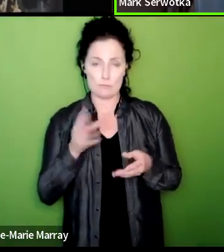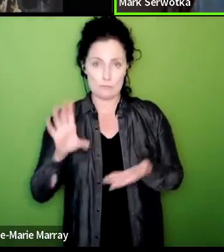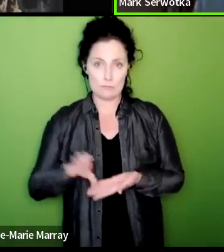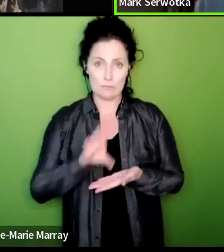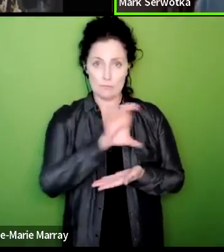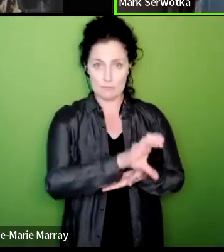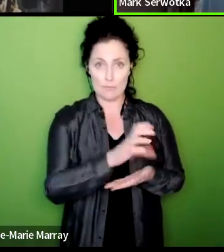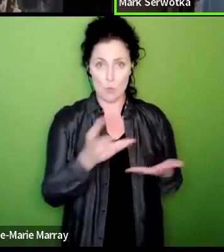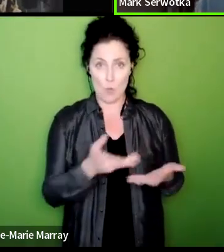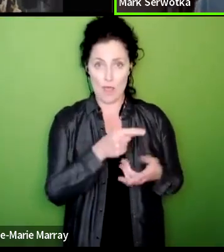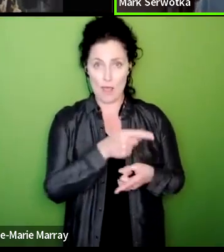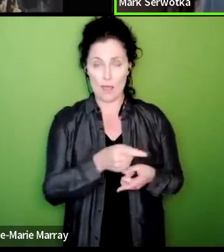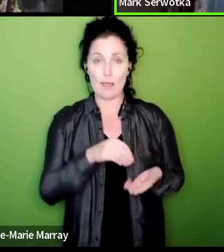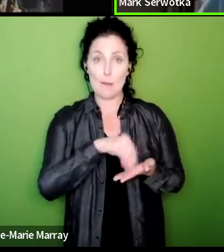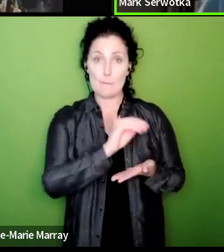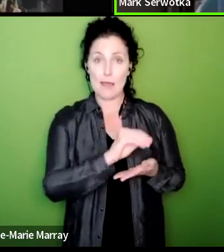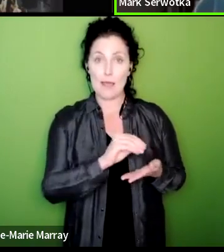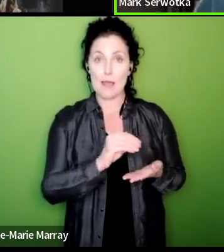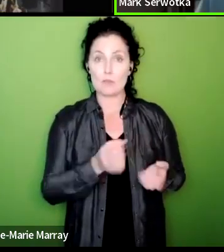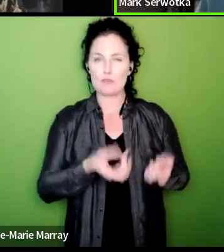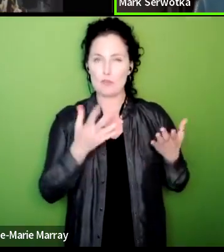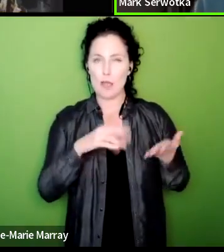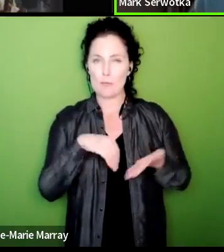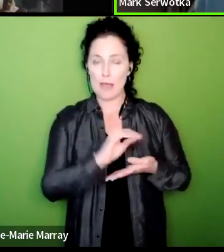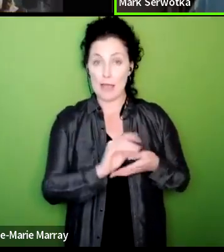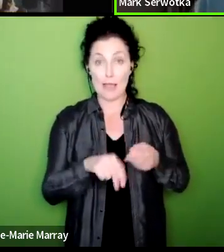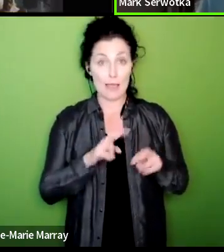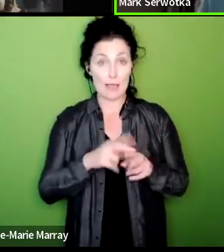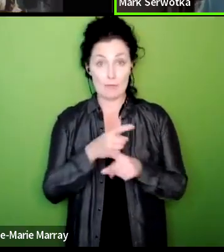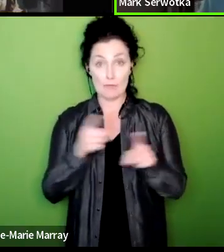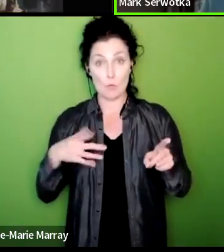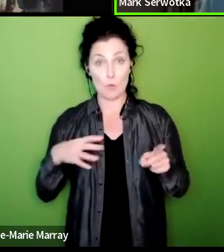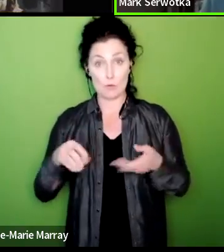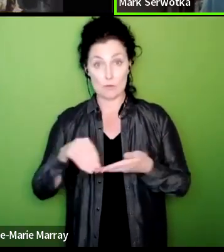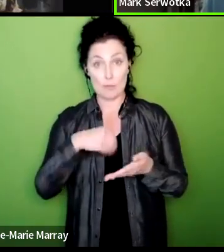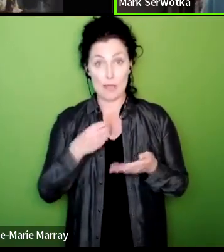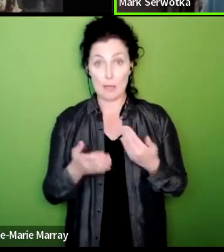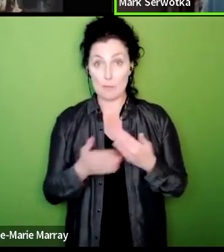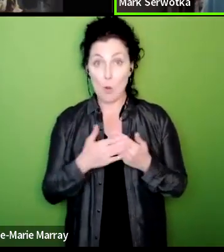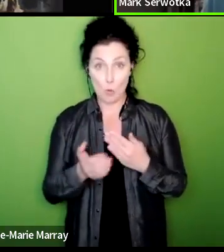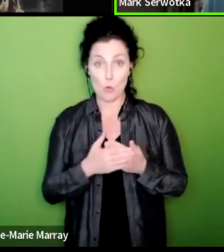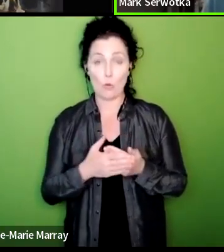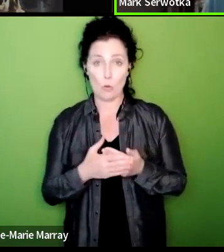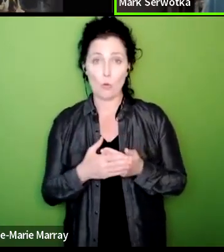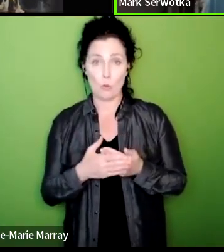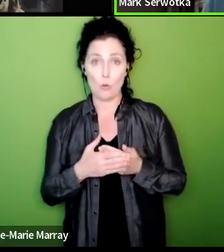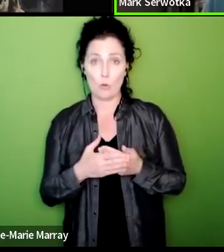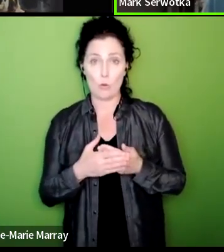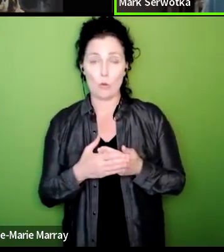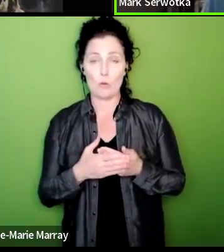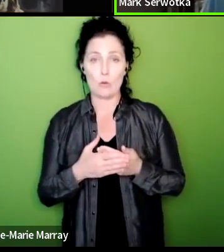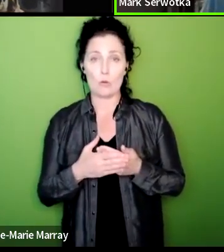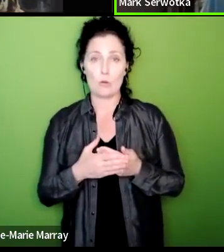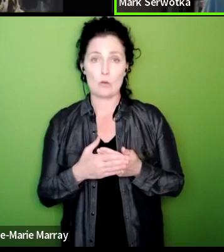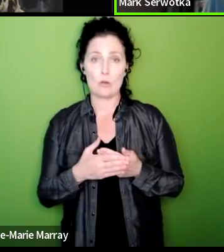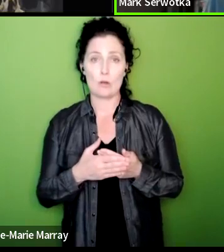that for any member who wants to give more uh than any levy that that the NEC decides uh and